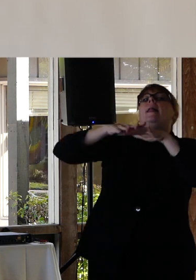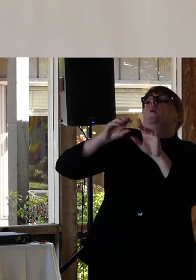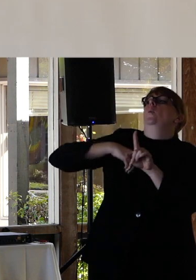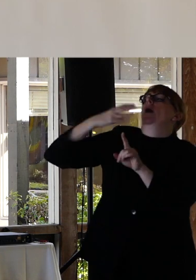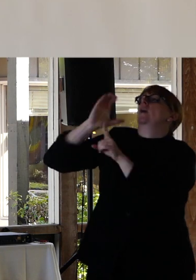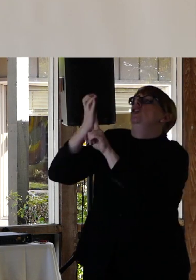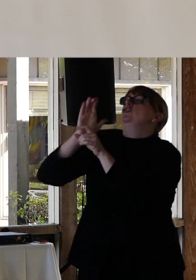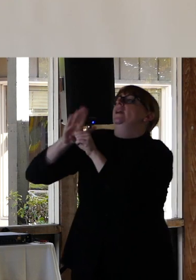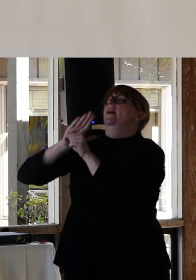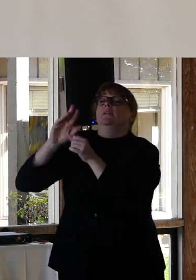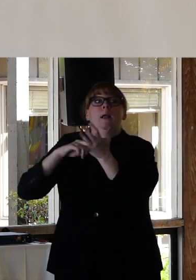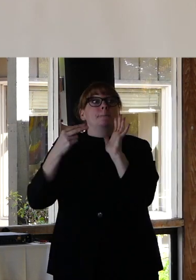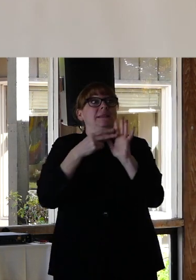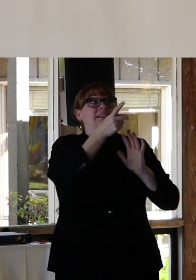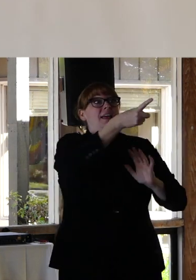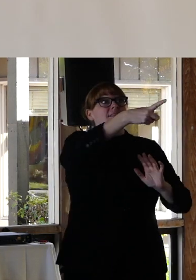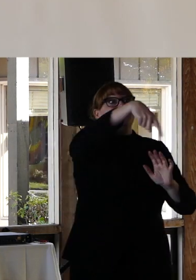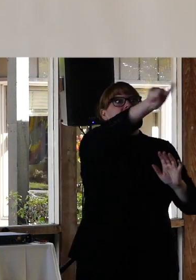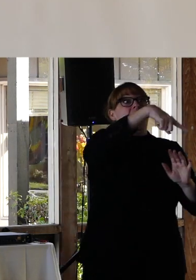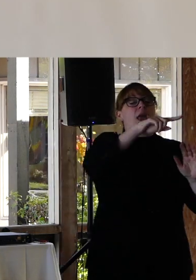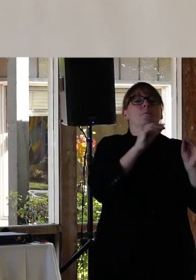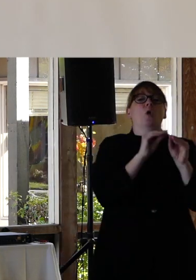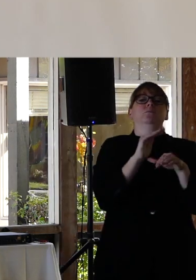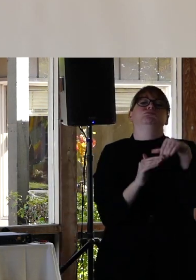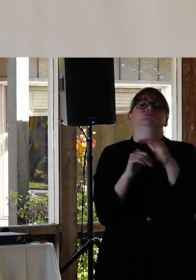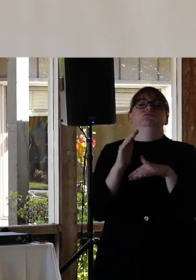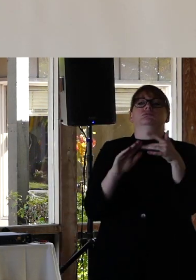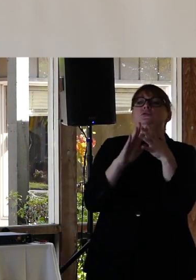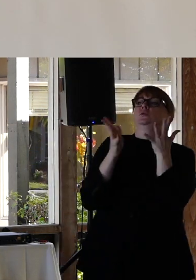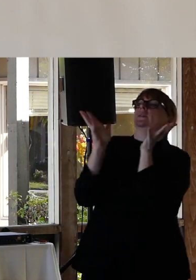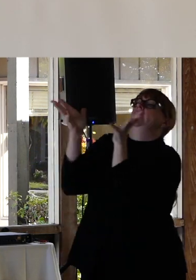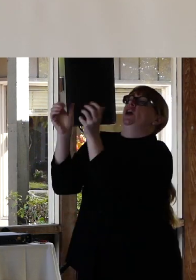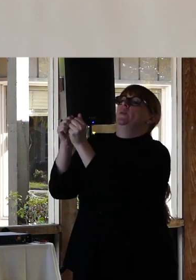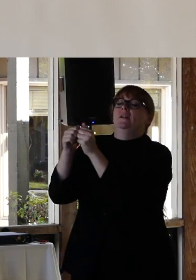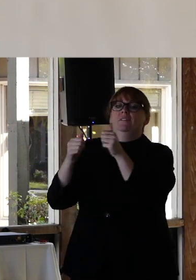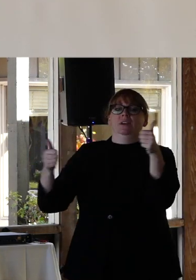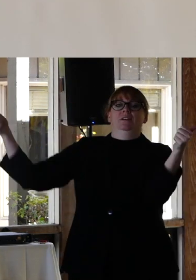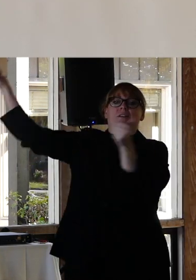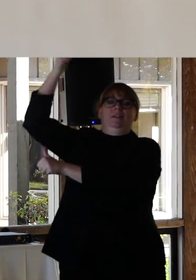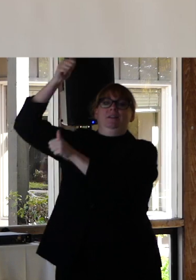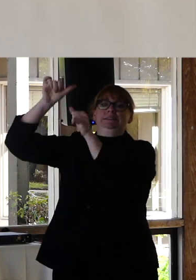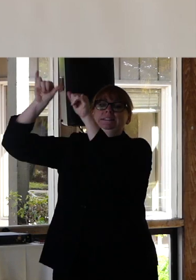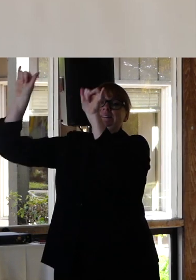they don't alarm. The powers that be. And so they get idolized. They get